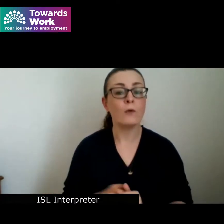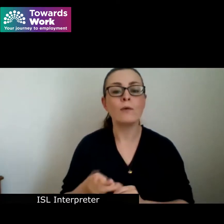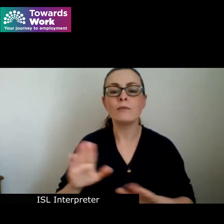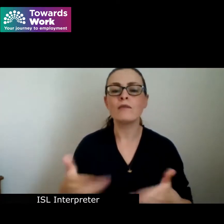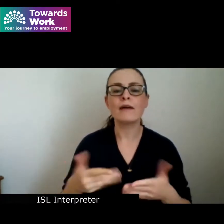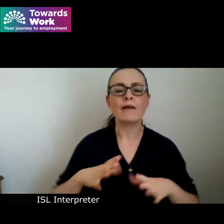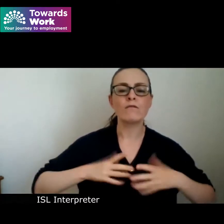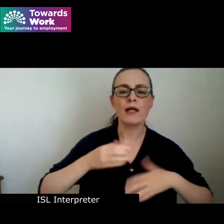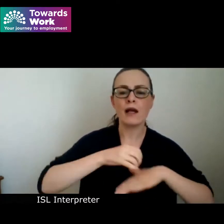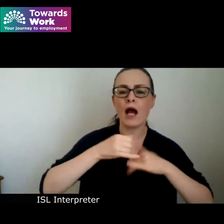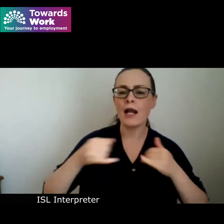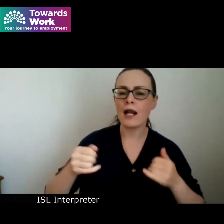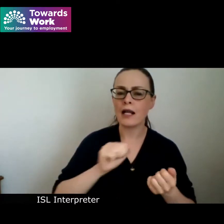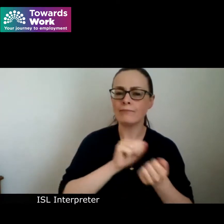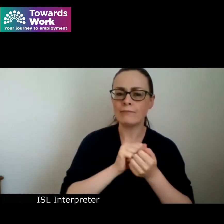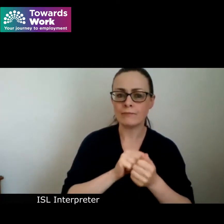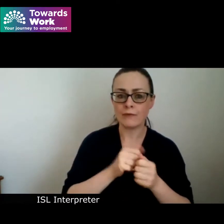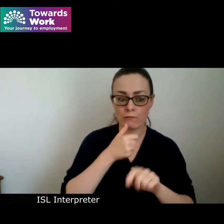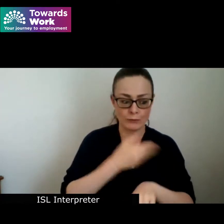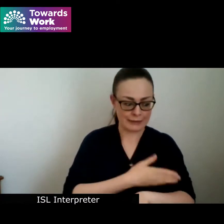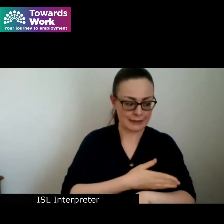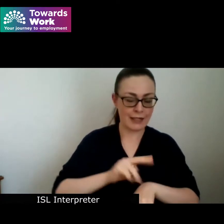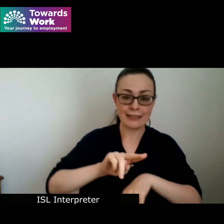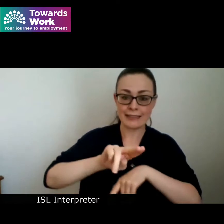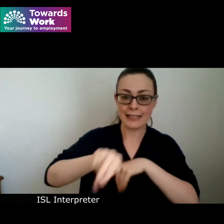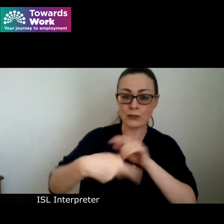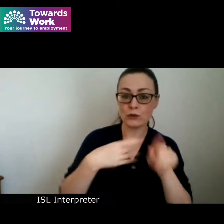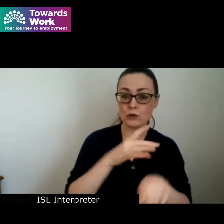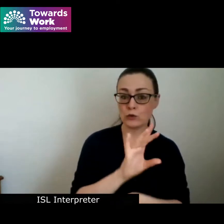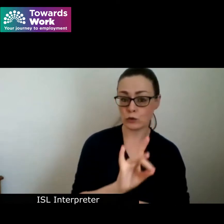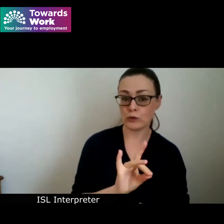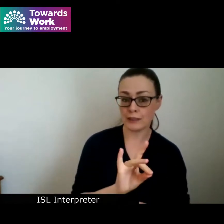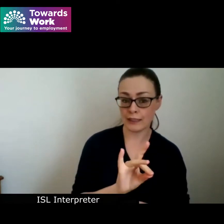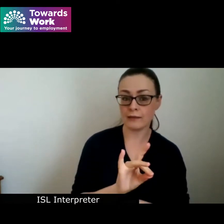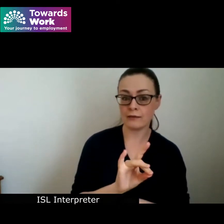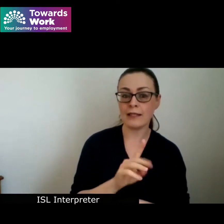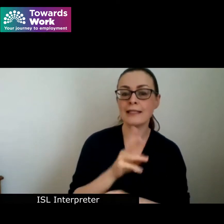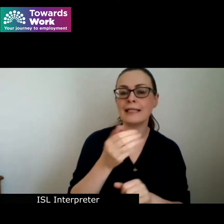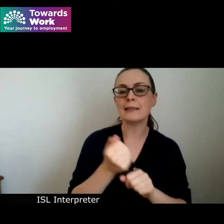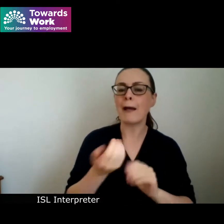the first of which starts next Tuesday which will be on Building Confidence at 11am.